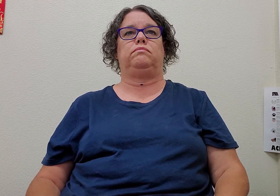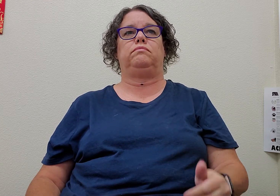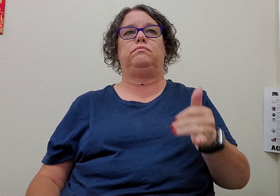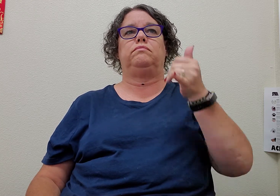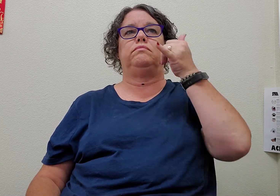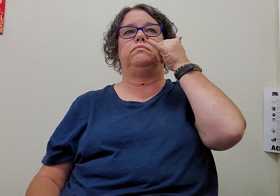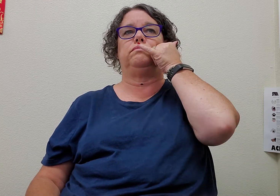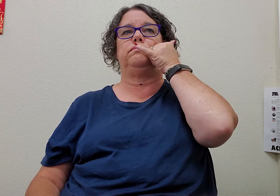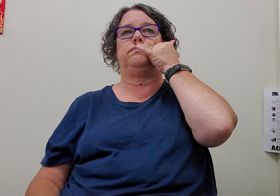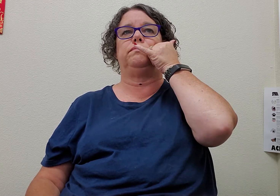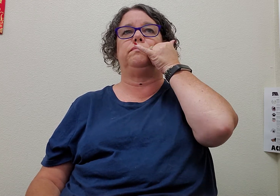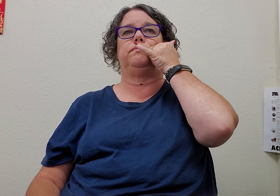phone